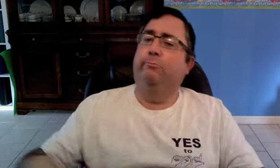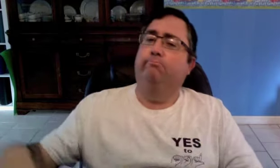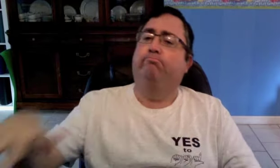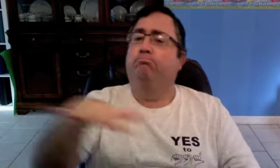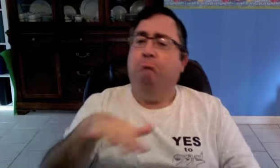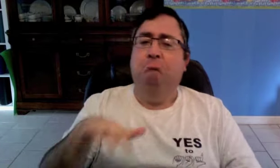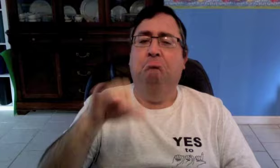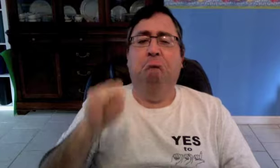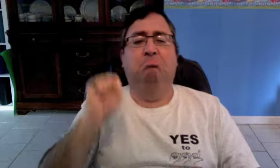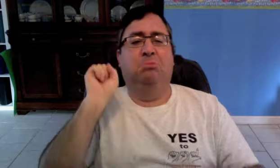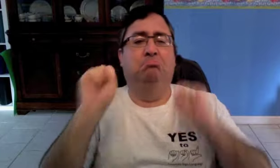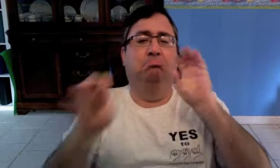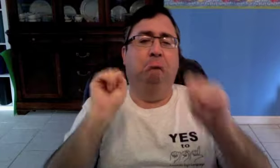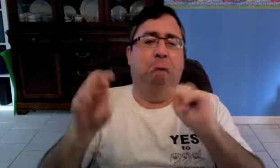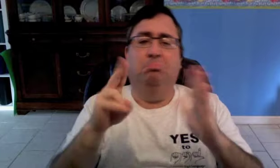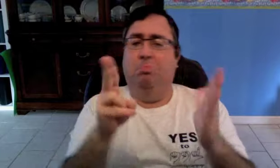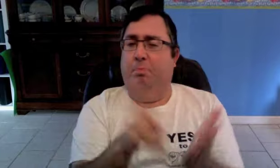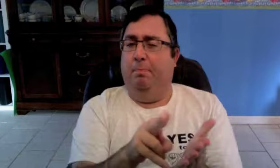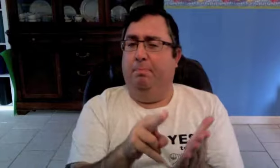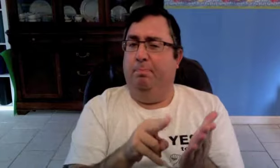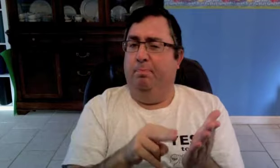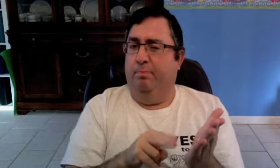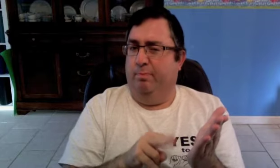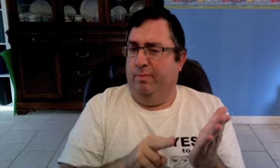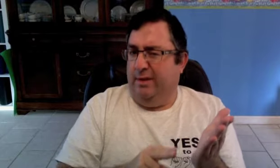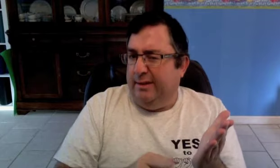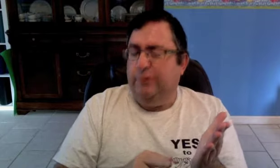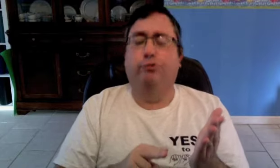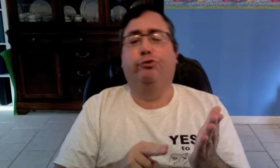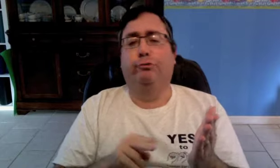Last month, Obama won re-election, and soon after that, he proposed that people submit petitions